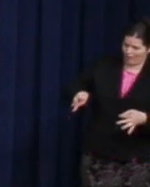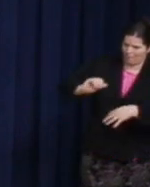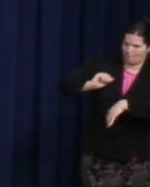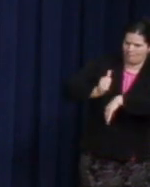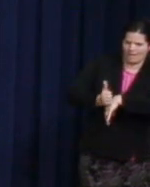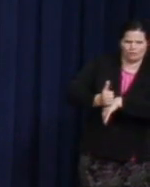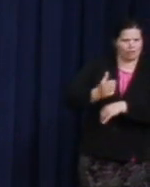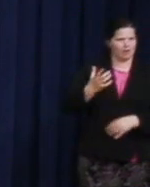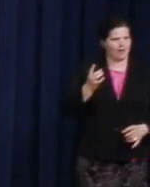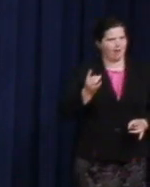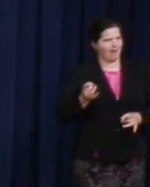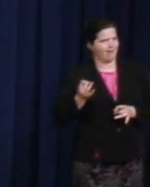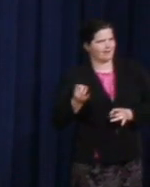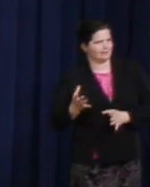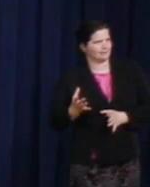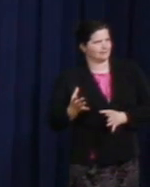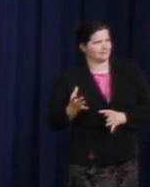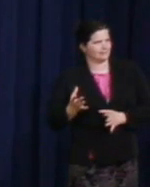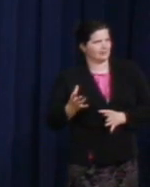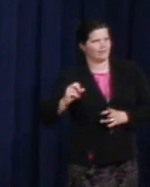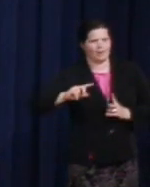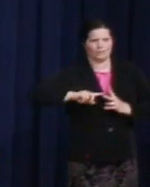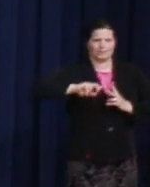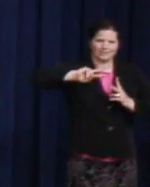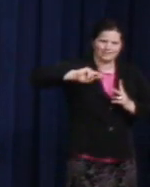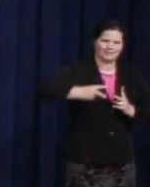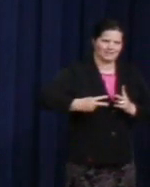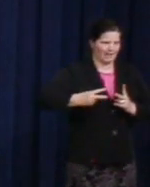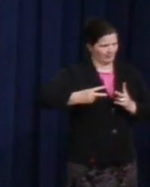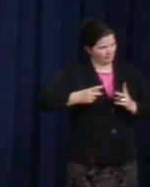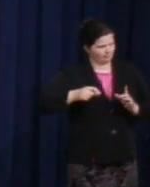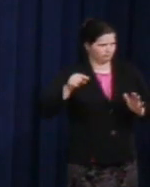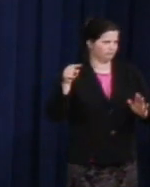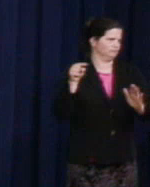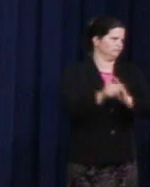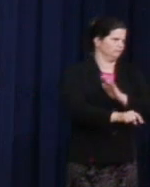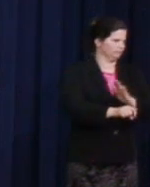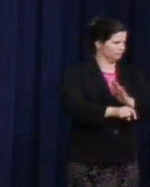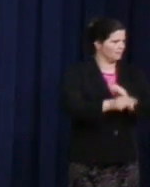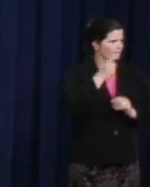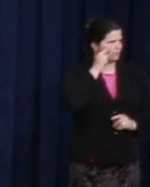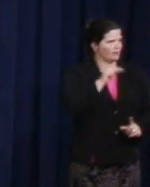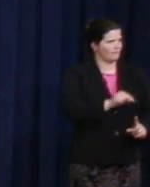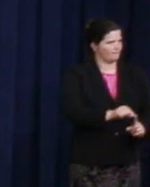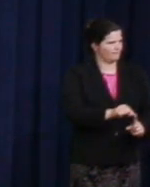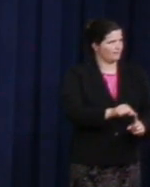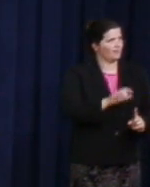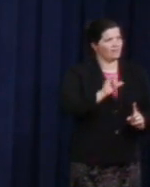of murder, was the second round of bullets fired causing a tremor and a wake-up call